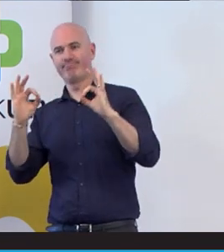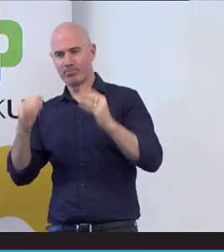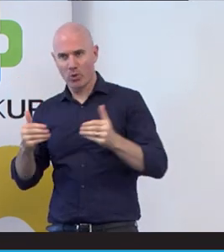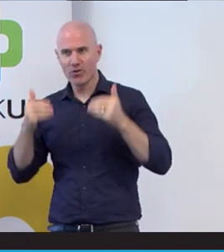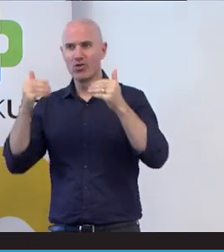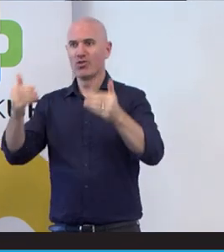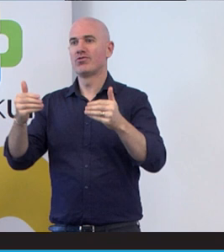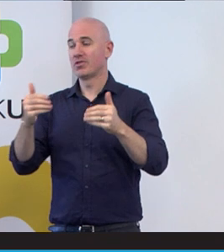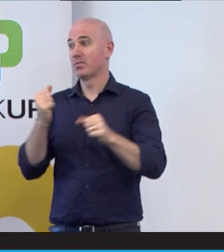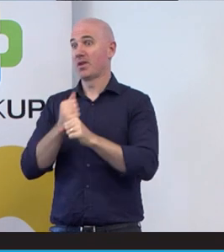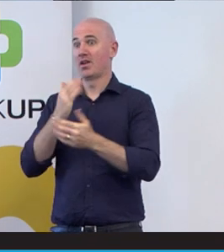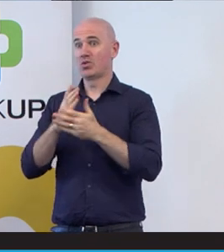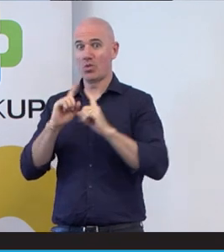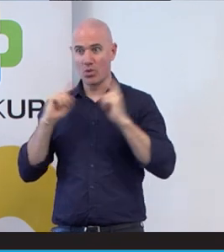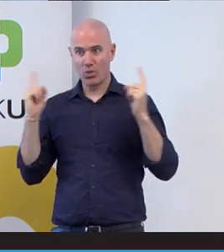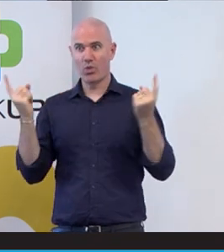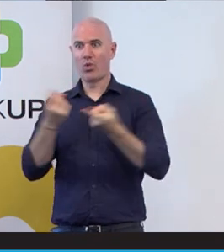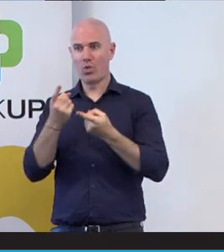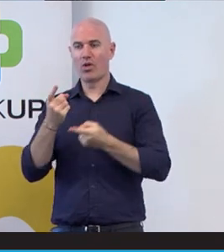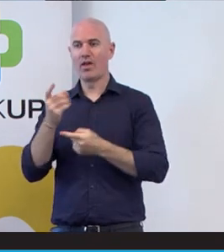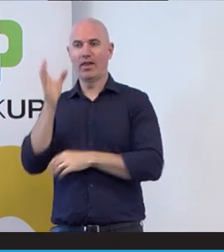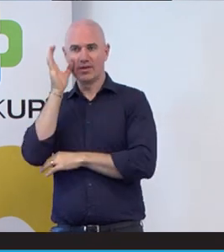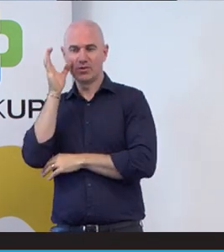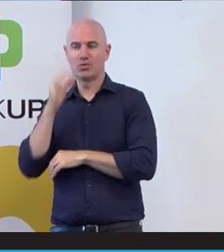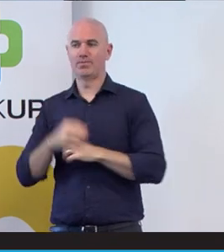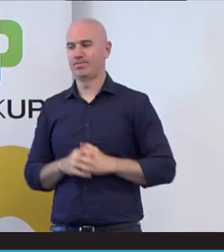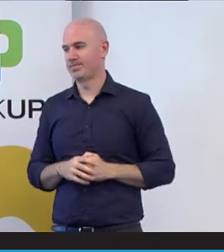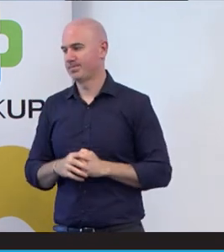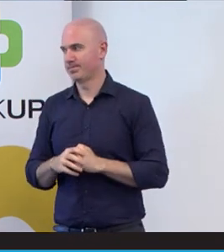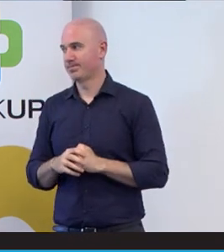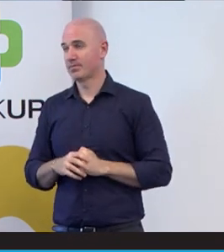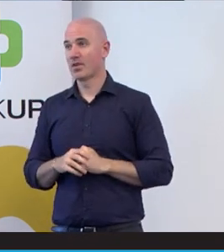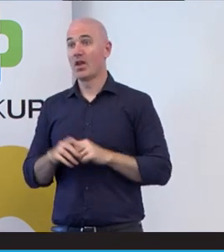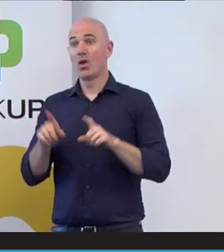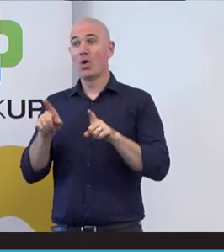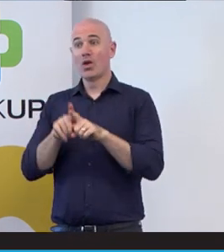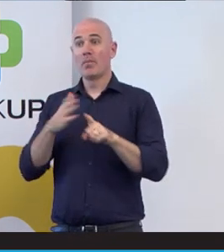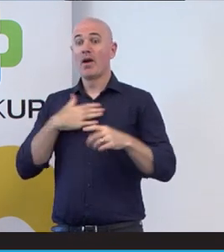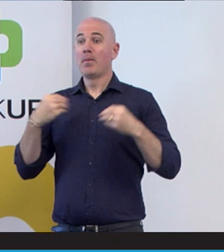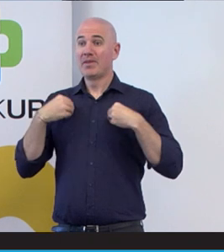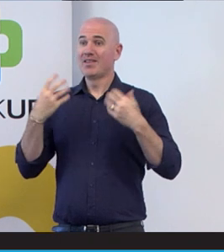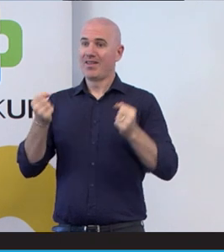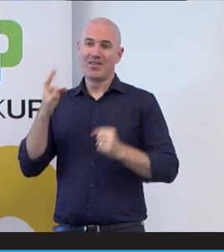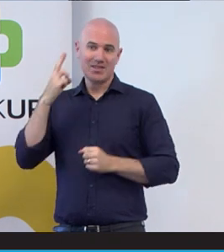make sure that we're all being heard. I also do in my business is deaf awareness training